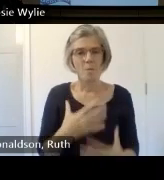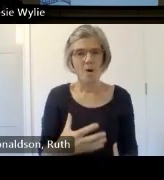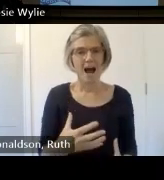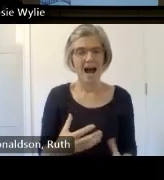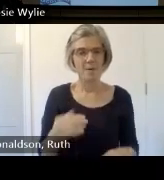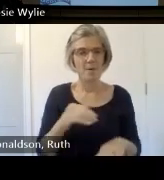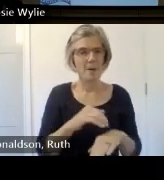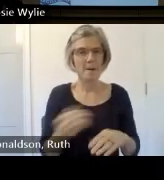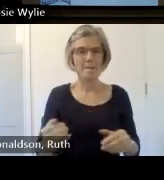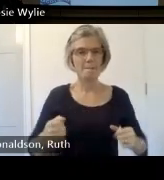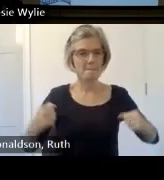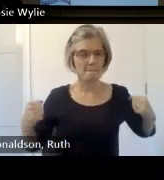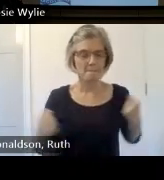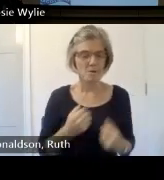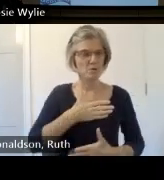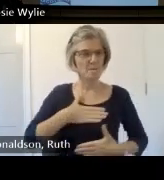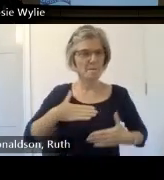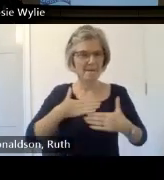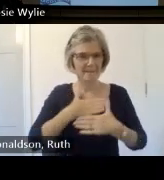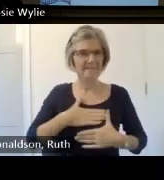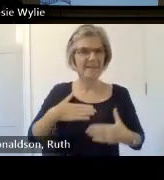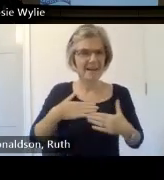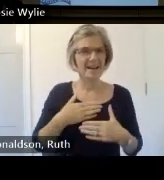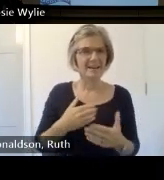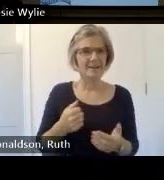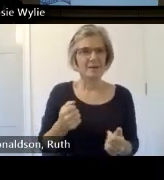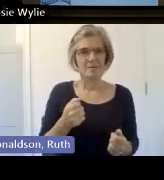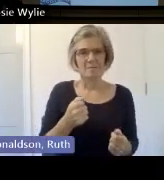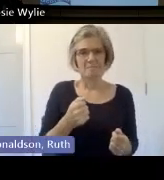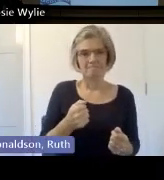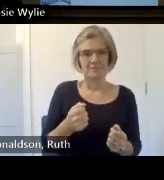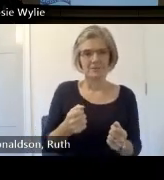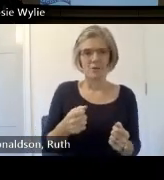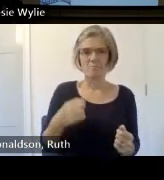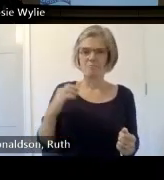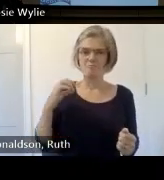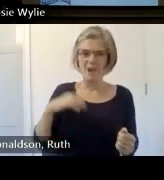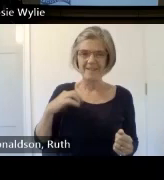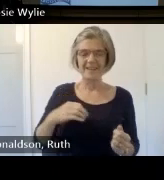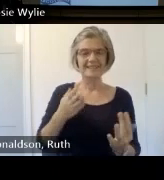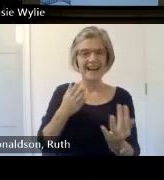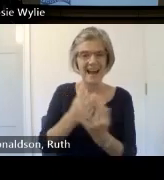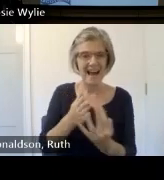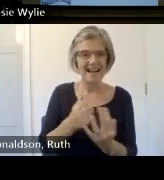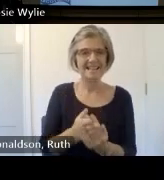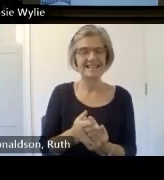powerful emotional impact on me the privilege of having access to vividly and candidly told